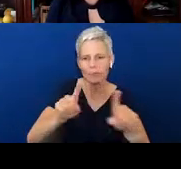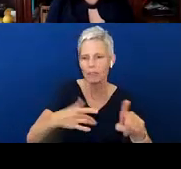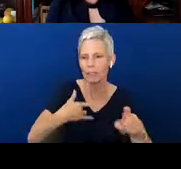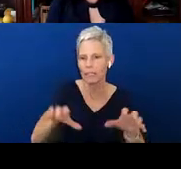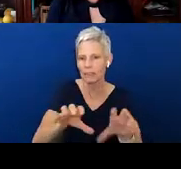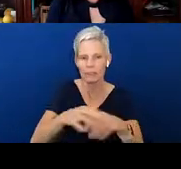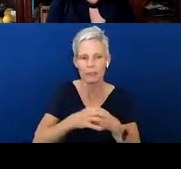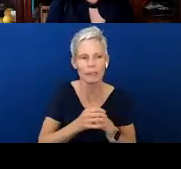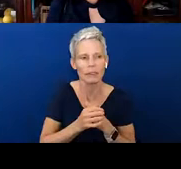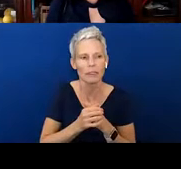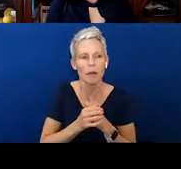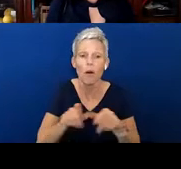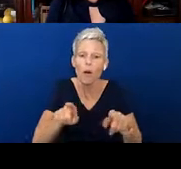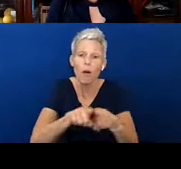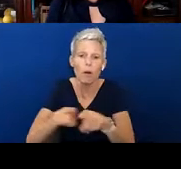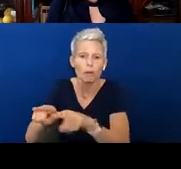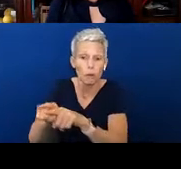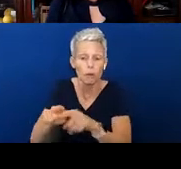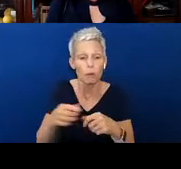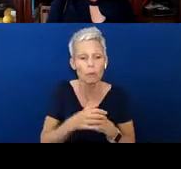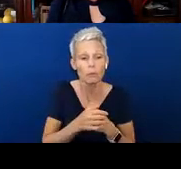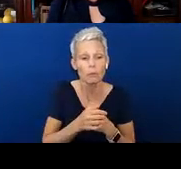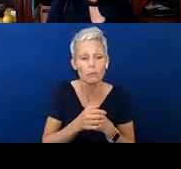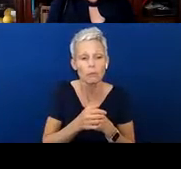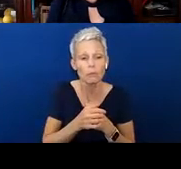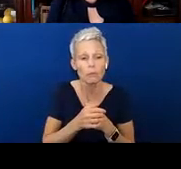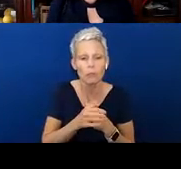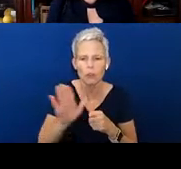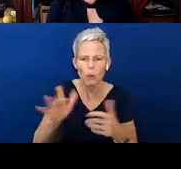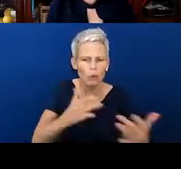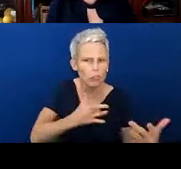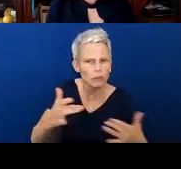And then as well, what areas of concern or support do you need right now?